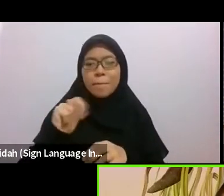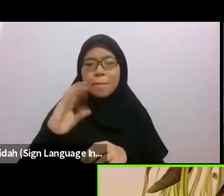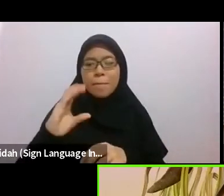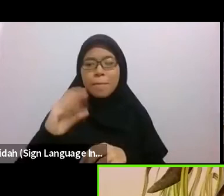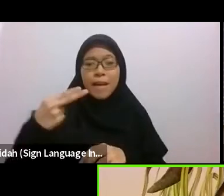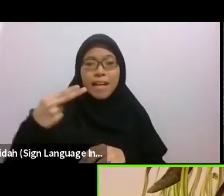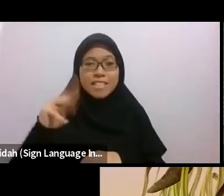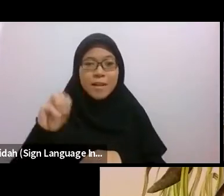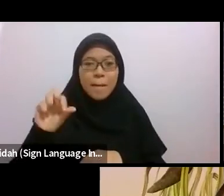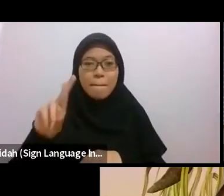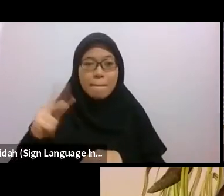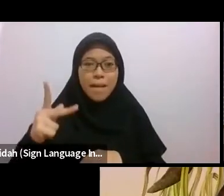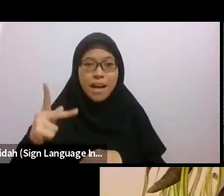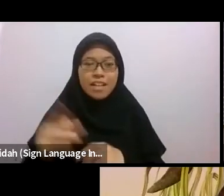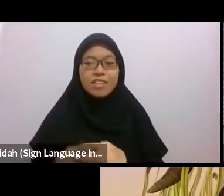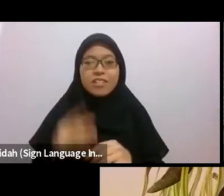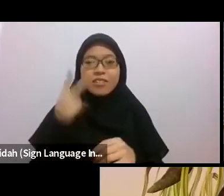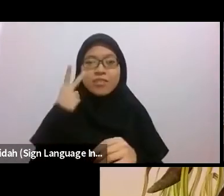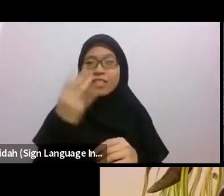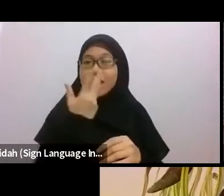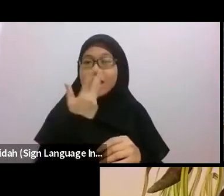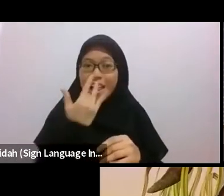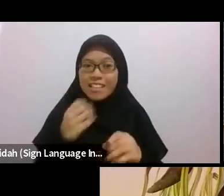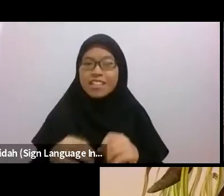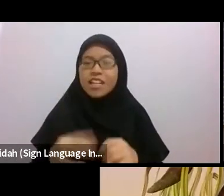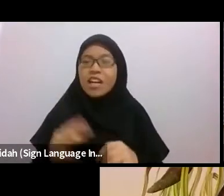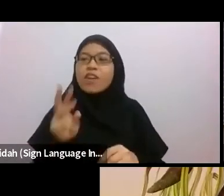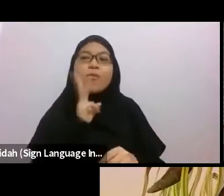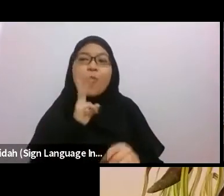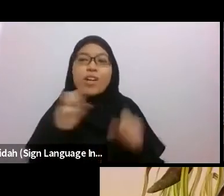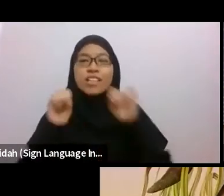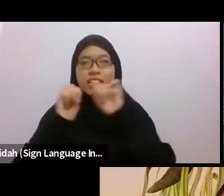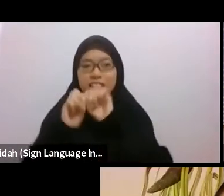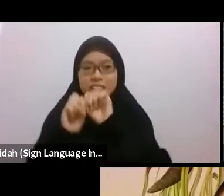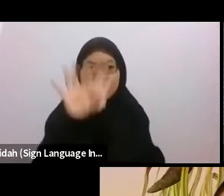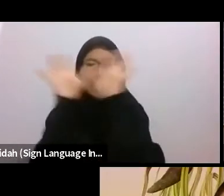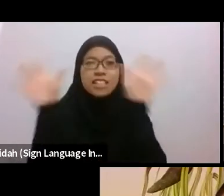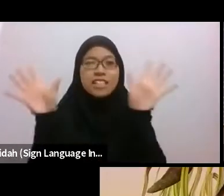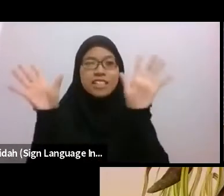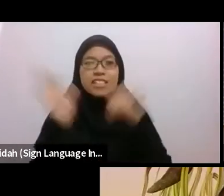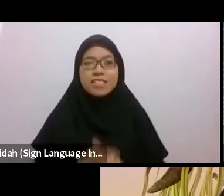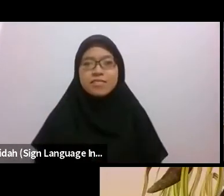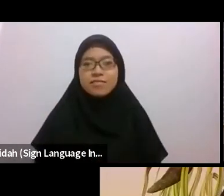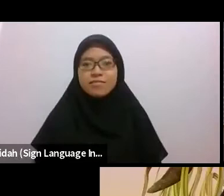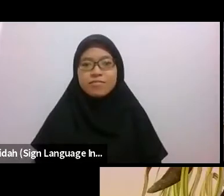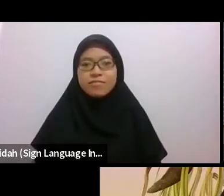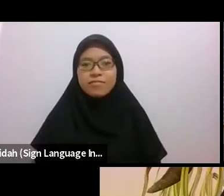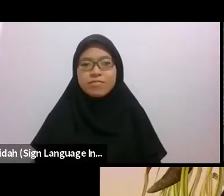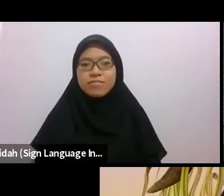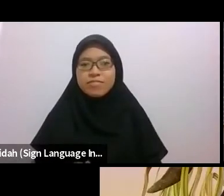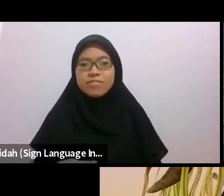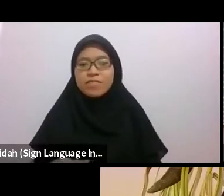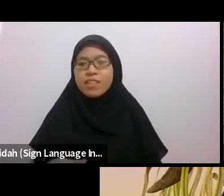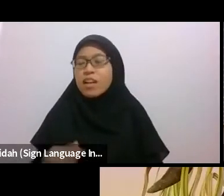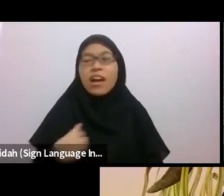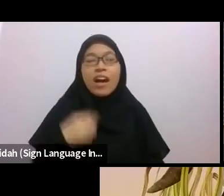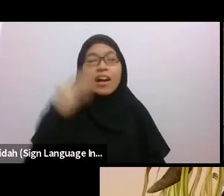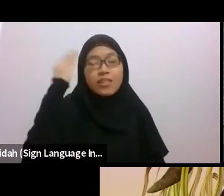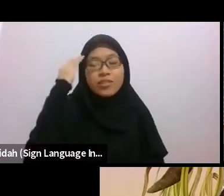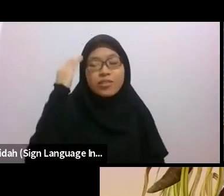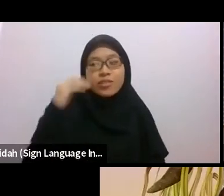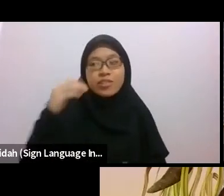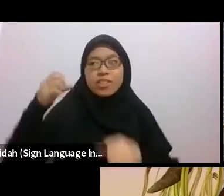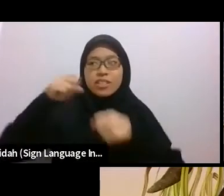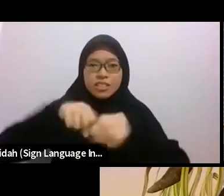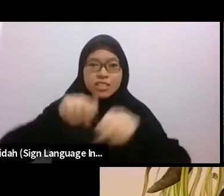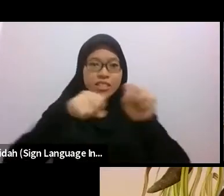That’s great, thanks Serina. I know the sea comes across very strongly in your essay, and that was lovely to read about that.